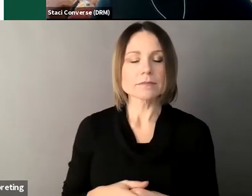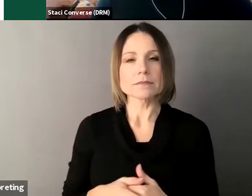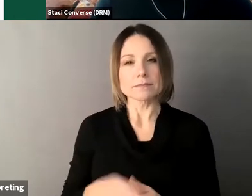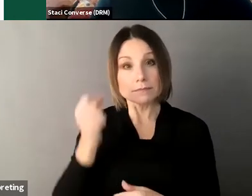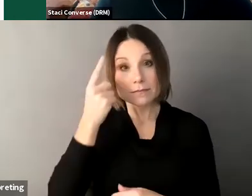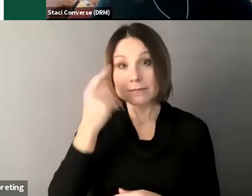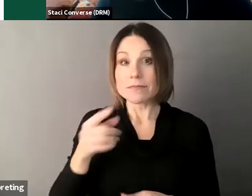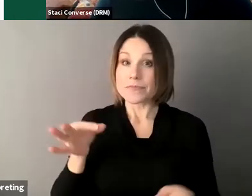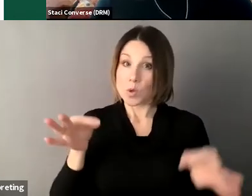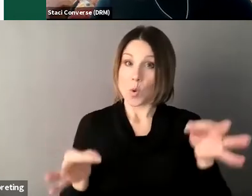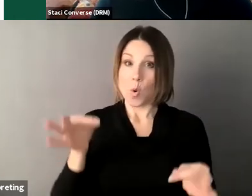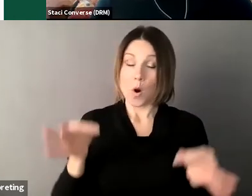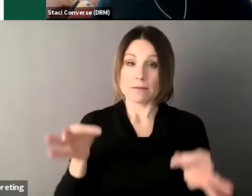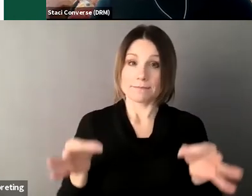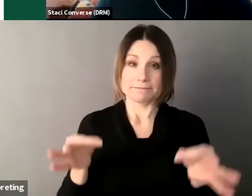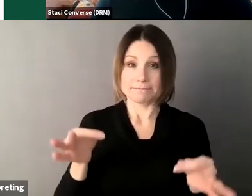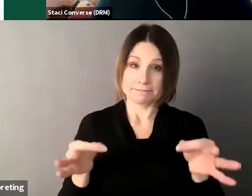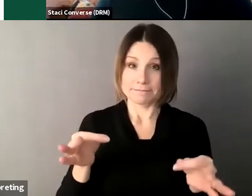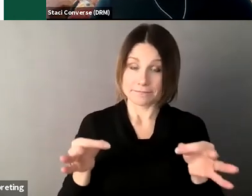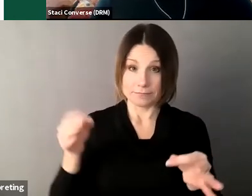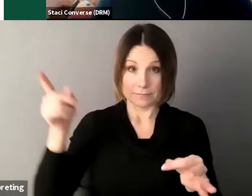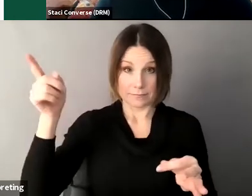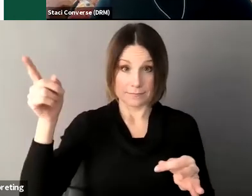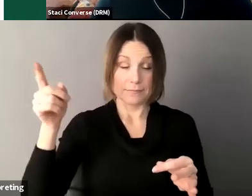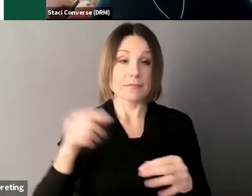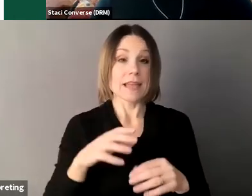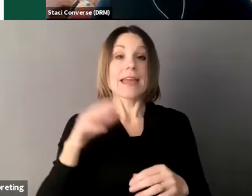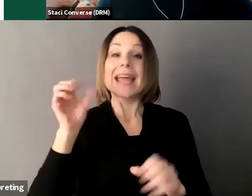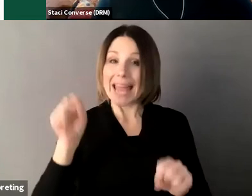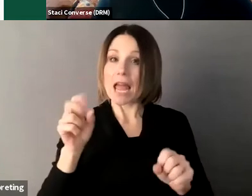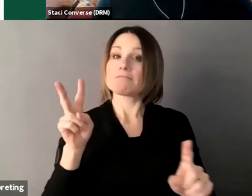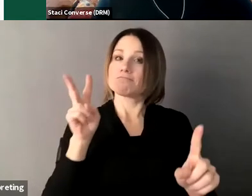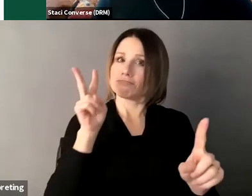a guardian if supported decision-making or other less restrictive alternatives